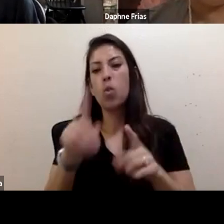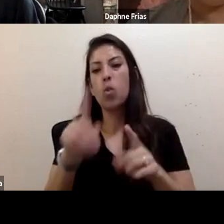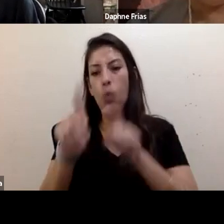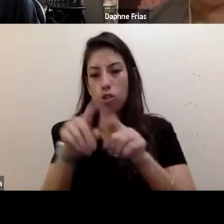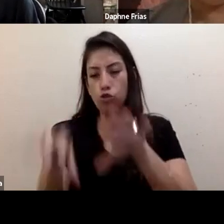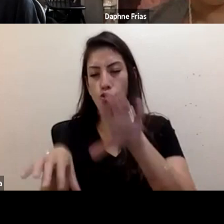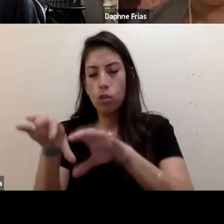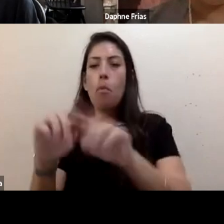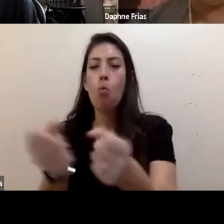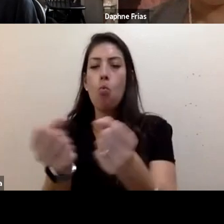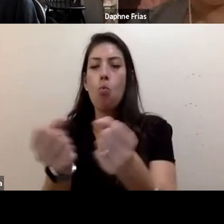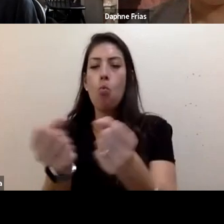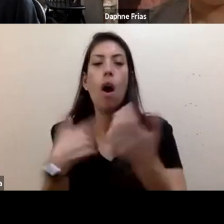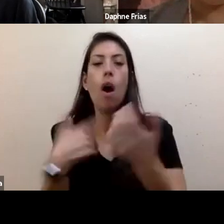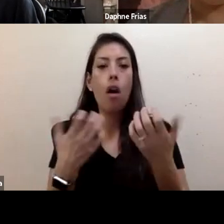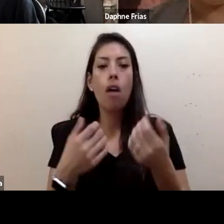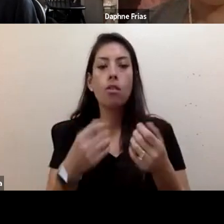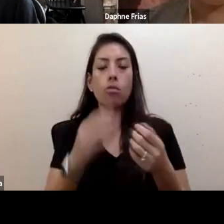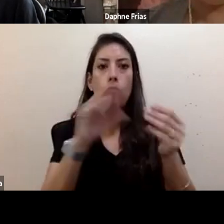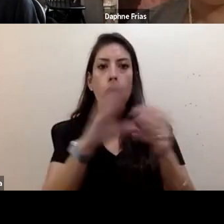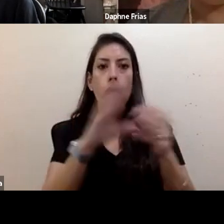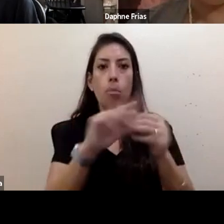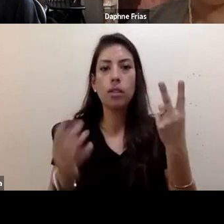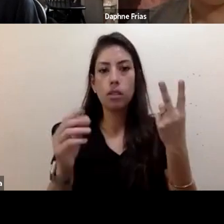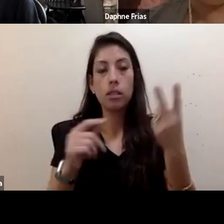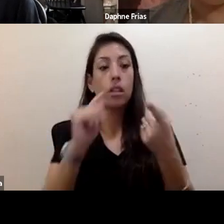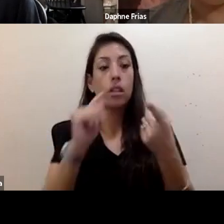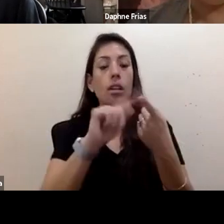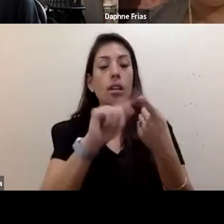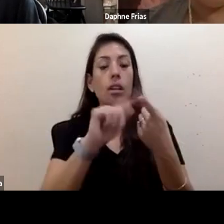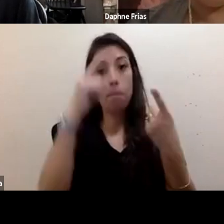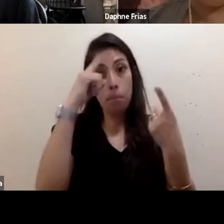that you've surfaced earlier. One is really this mental health crisis that you see emerging,